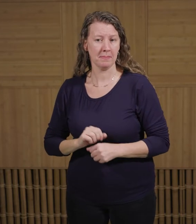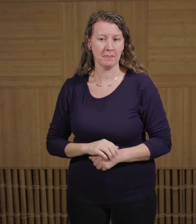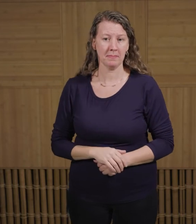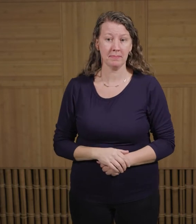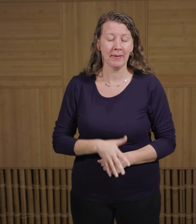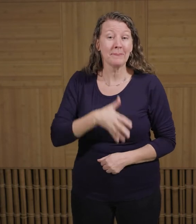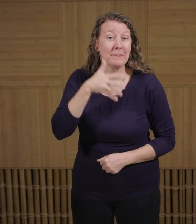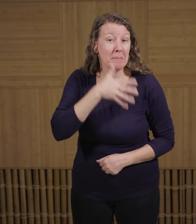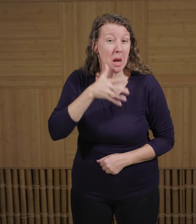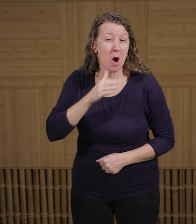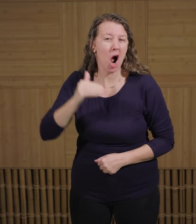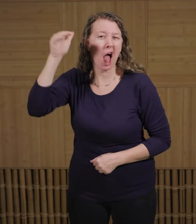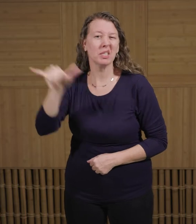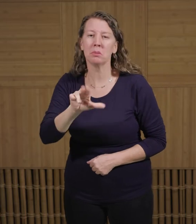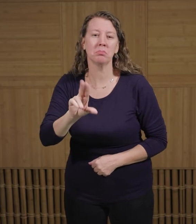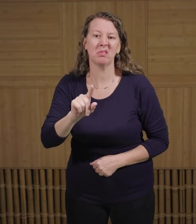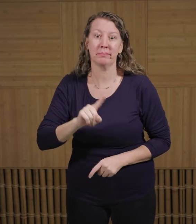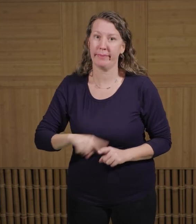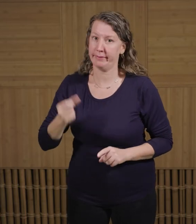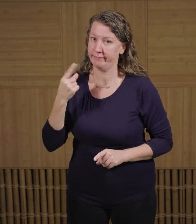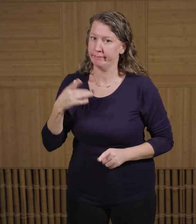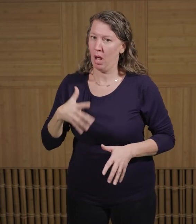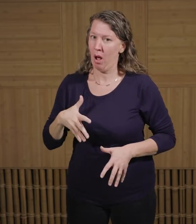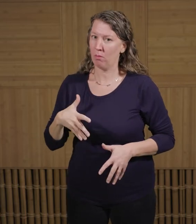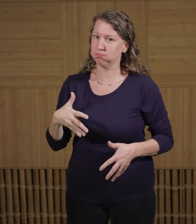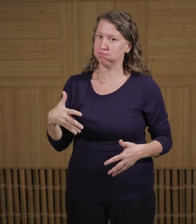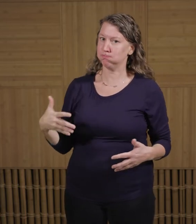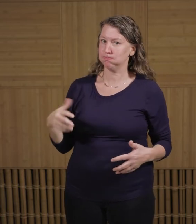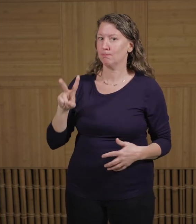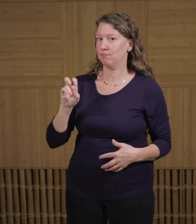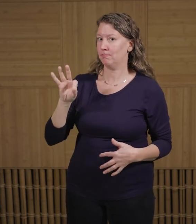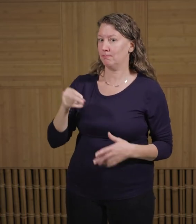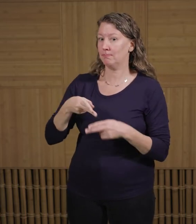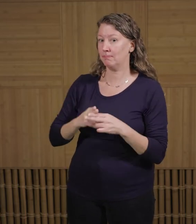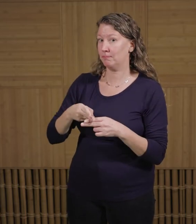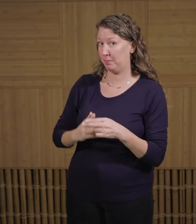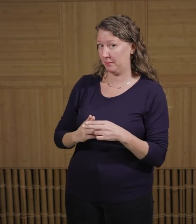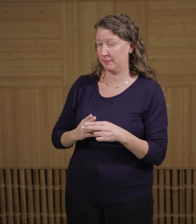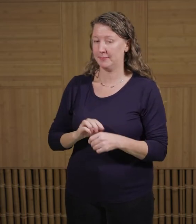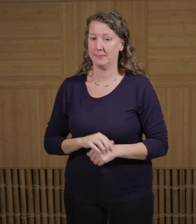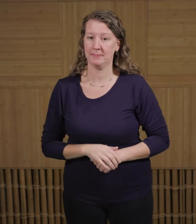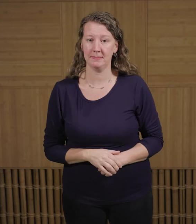Females don't get quite as tall, however, they can be heavier and they can reach weights up to 290 pounds.